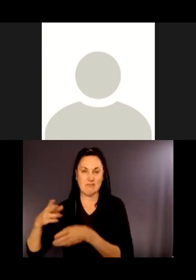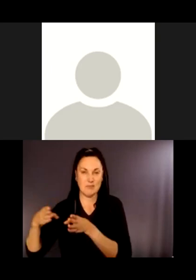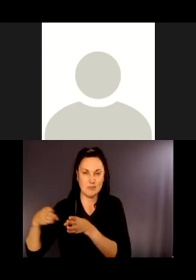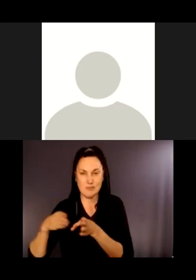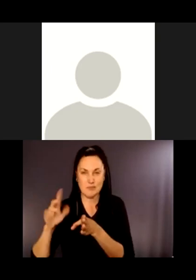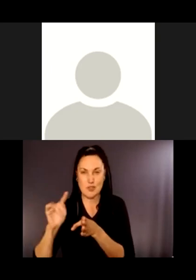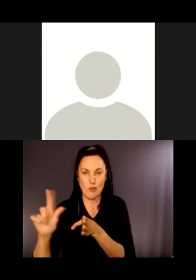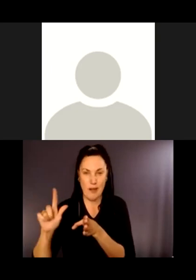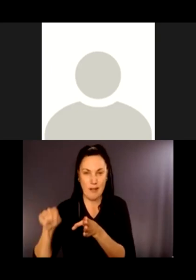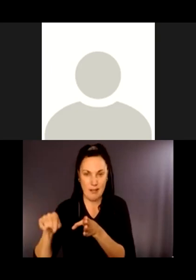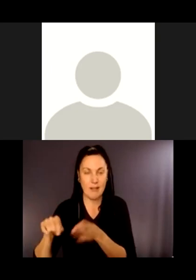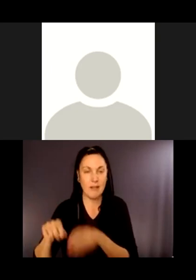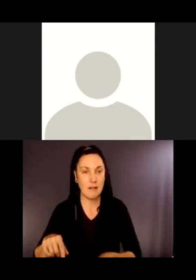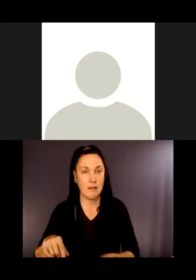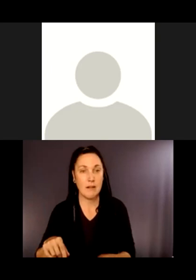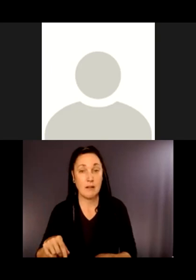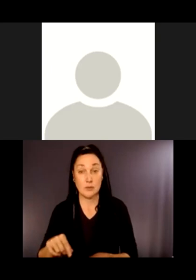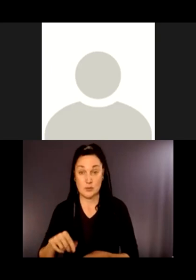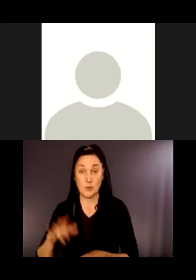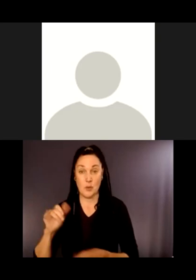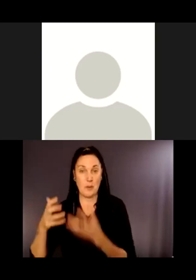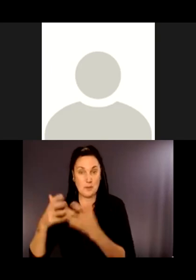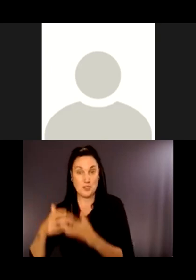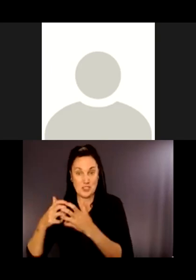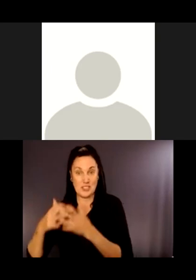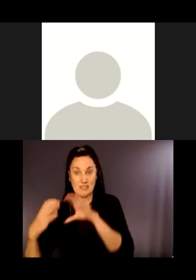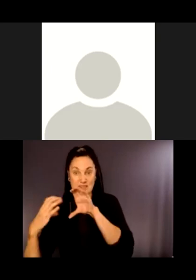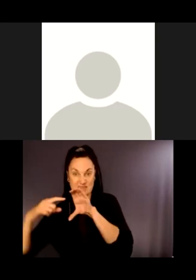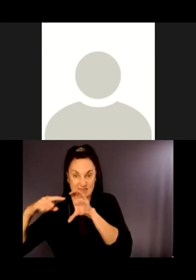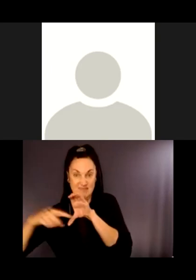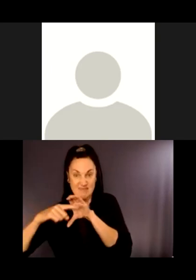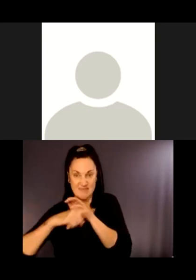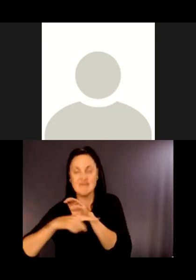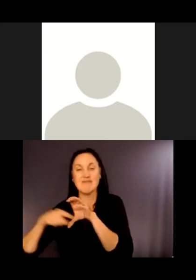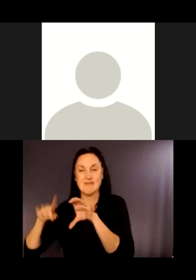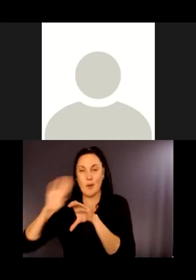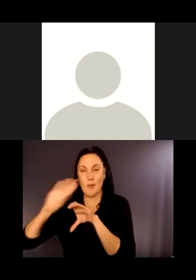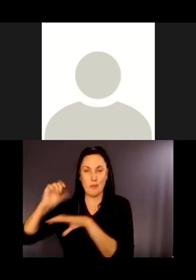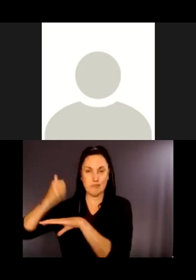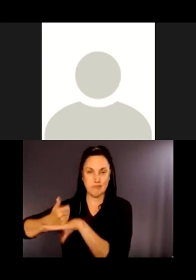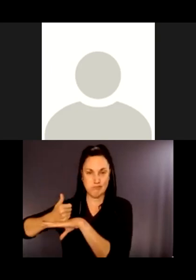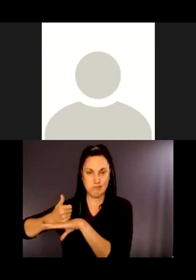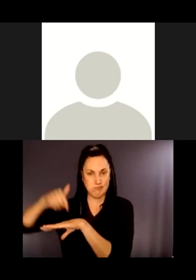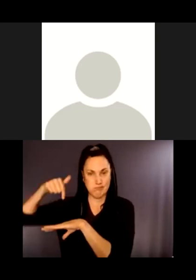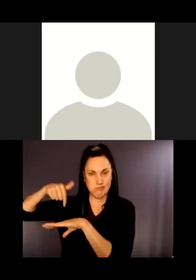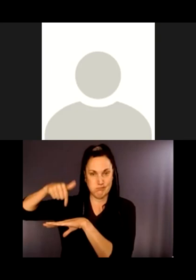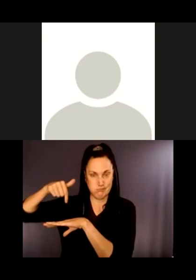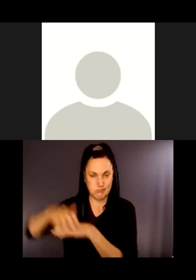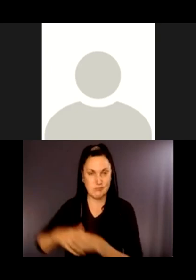This is where the entry point will be for the tunneling machine. Remember, we have to take City of Bellevue wastewater flows, so